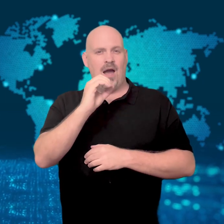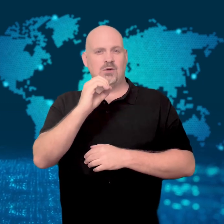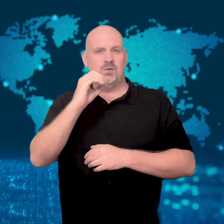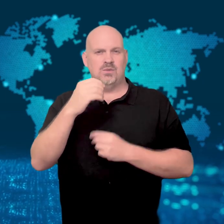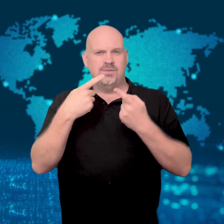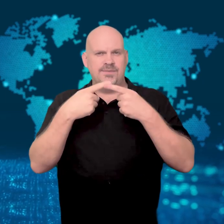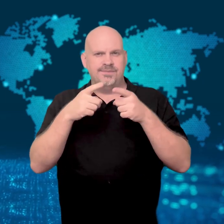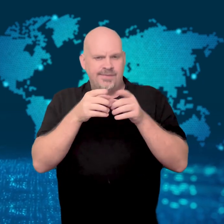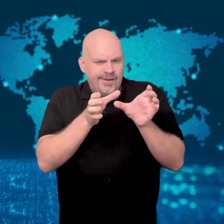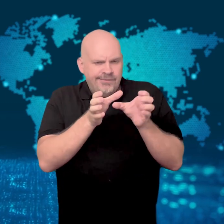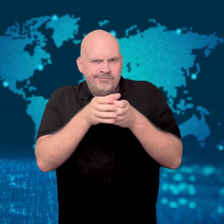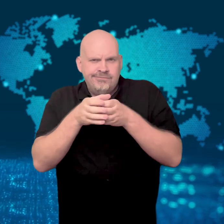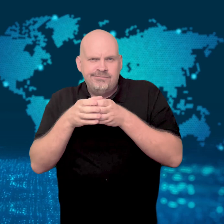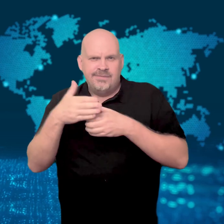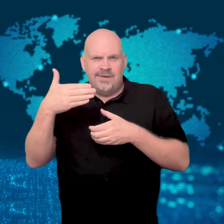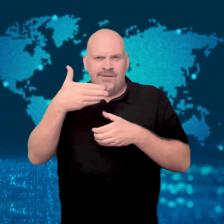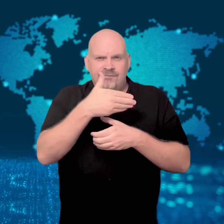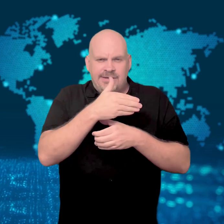and parrot fish.